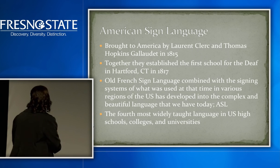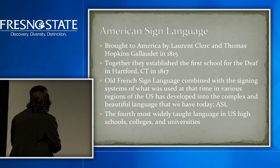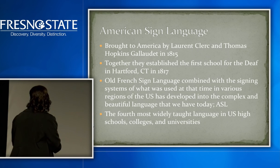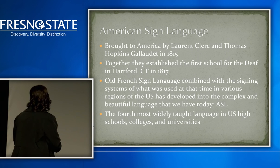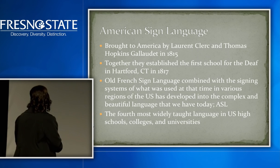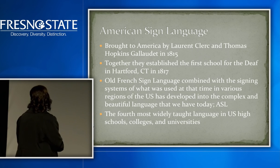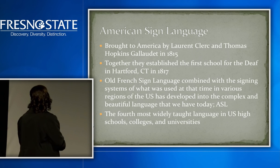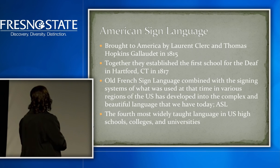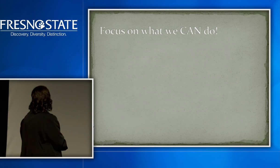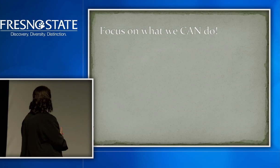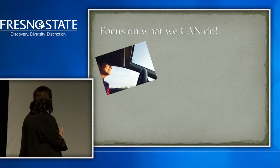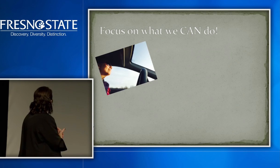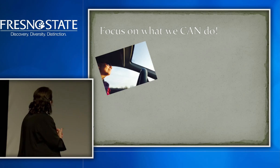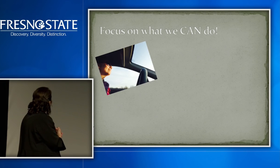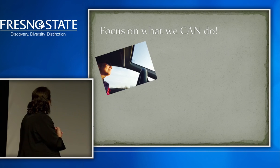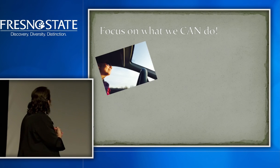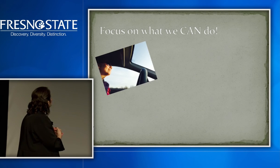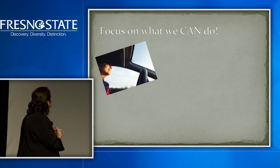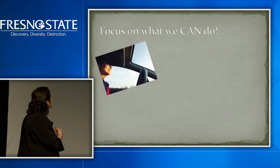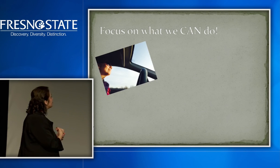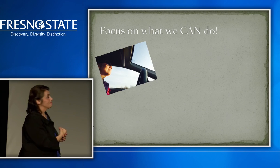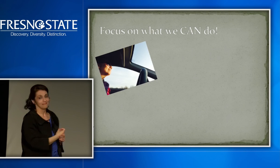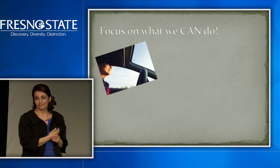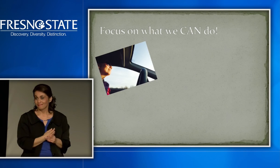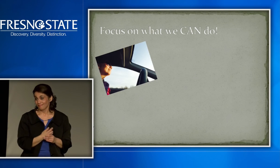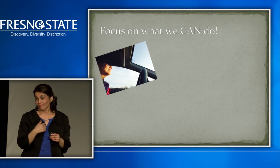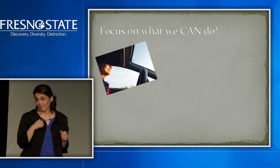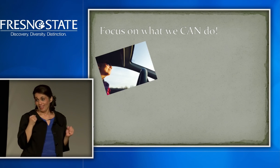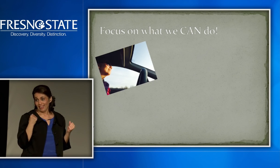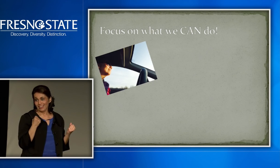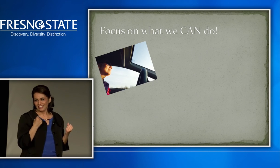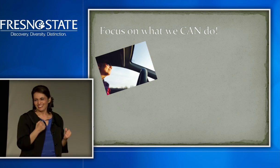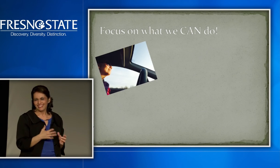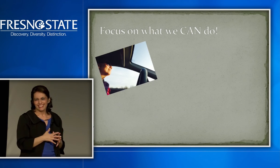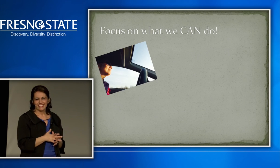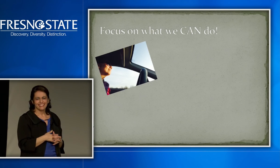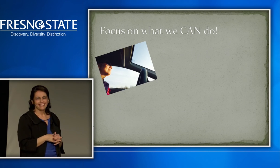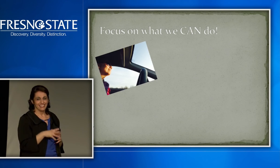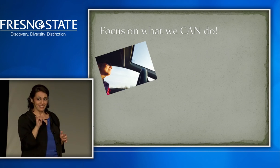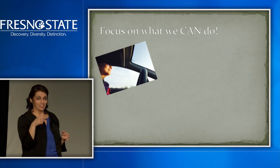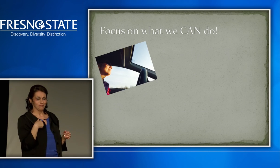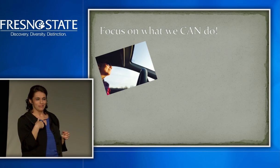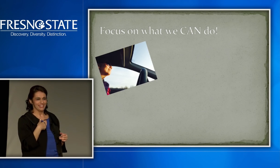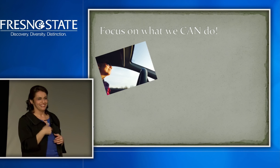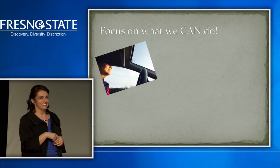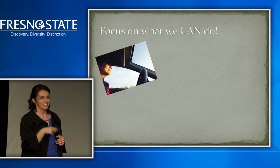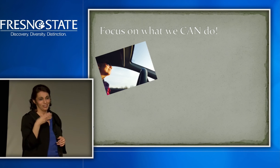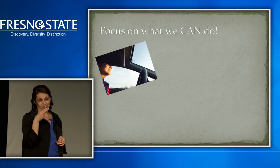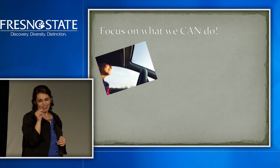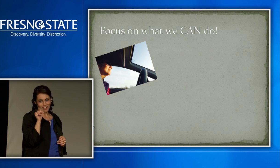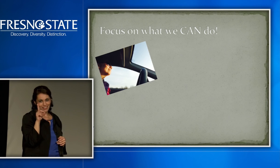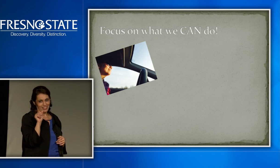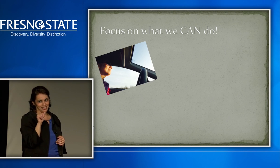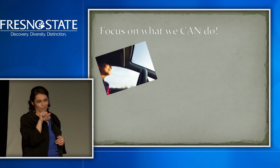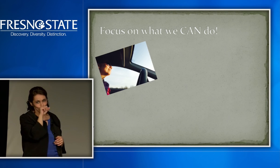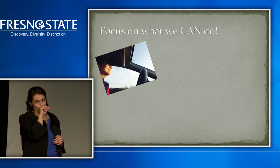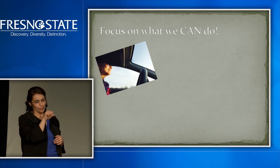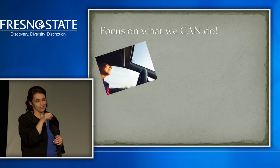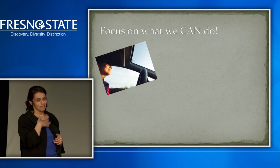[ Pause ] That's me driving. I can drive . It's a Honda.